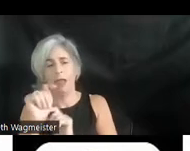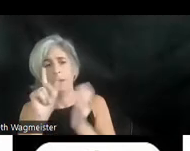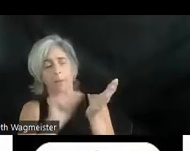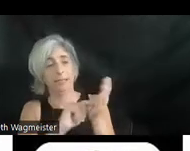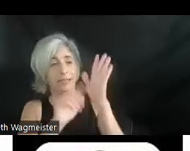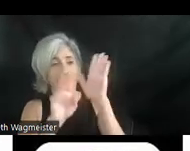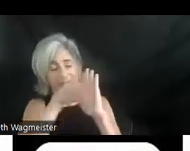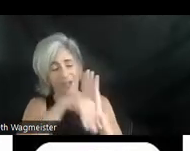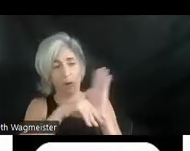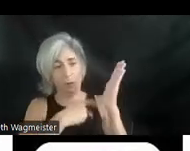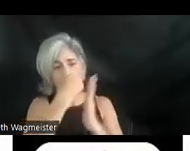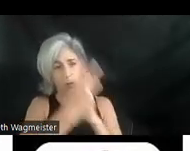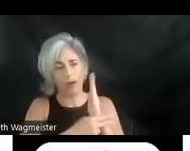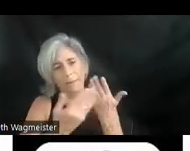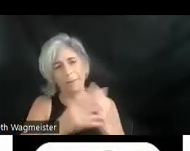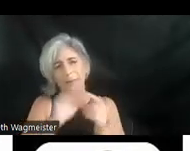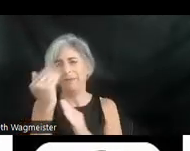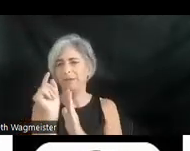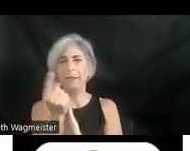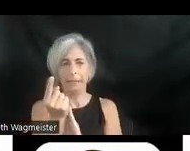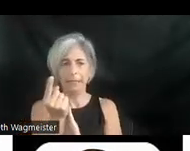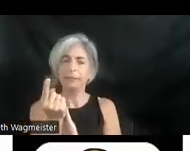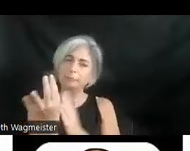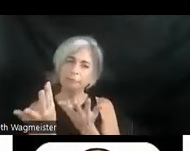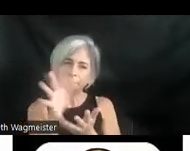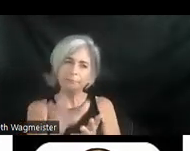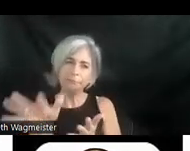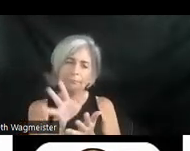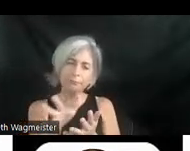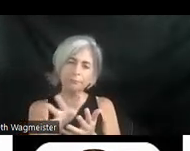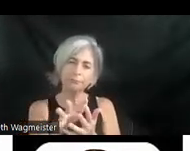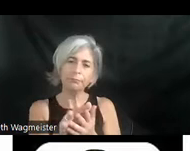and you can probably do that in fifteen minutes or something. Because you go cue to cue. Are